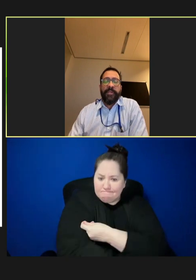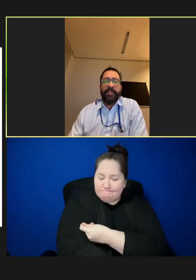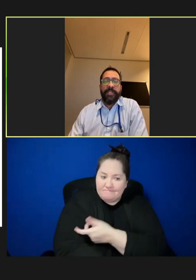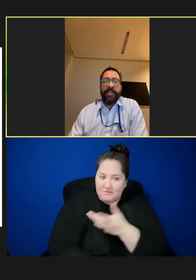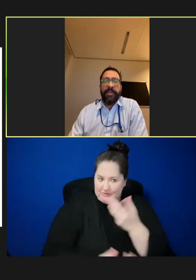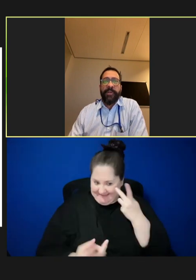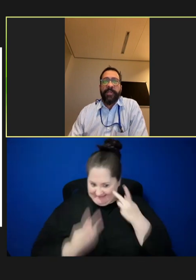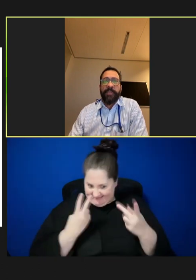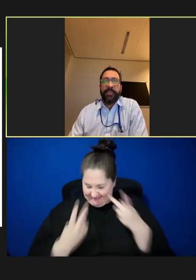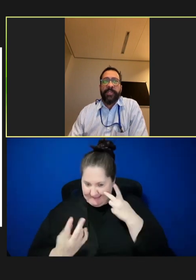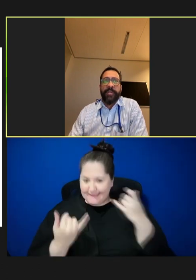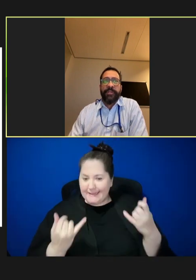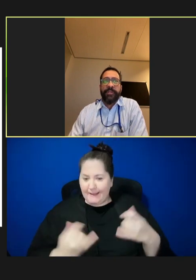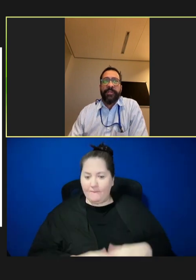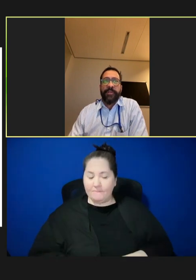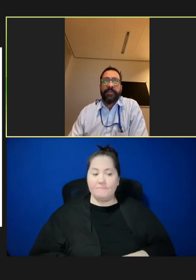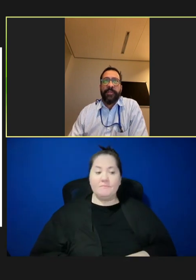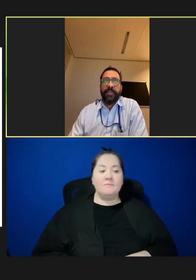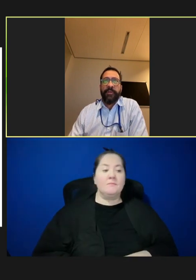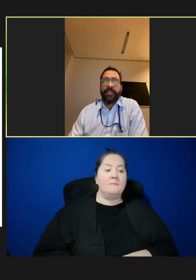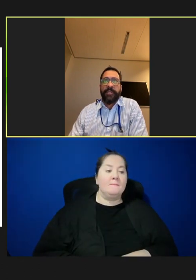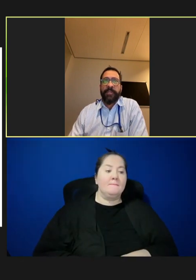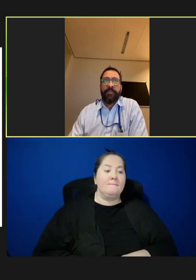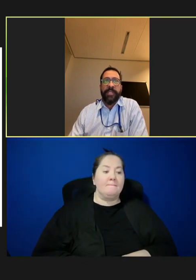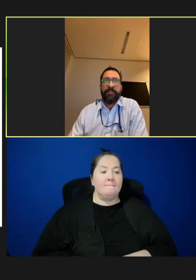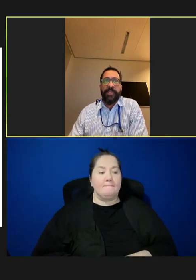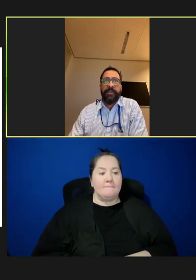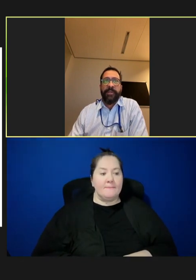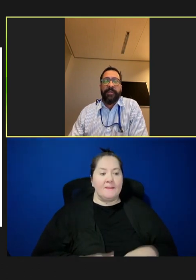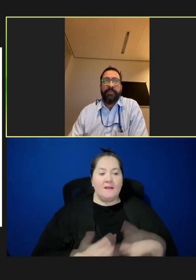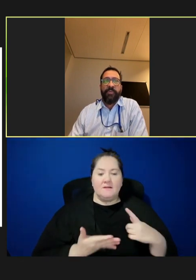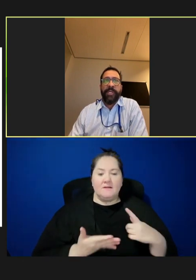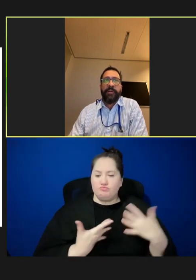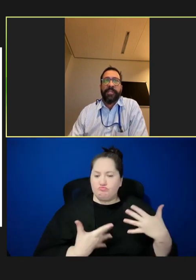So, I'll just end here with a couple of discussion points. You know, just to summarize a bit. We are